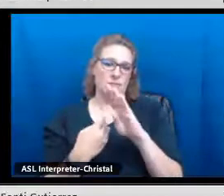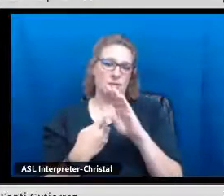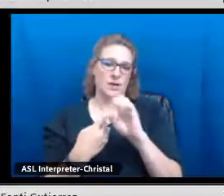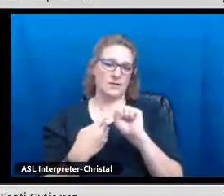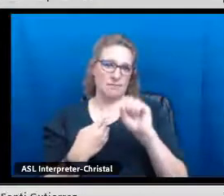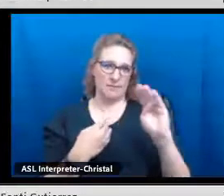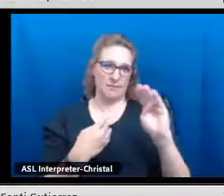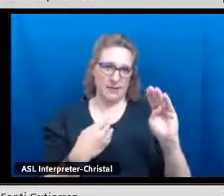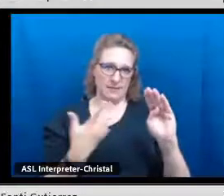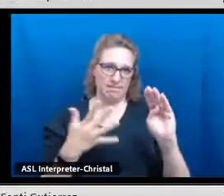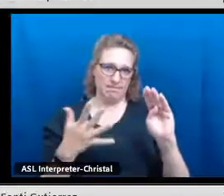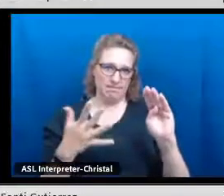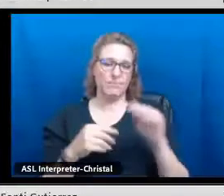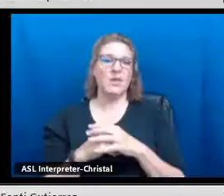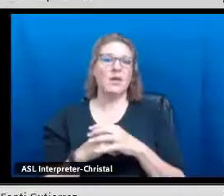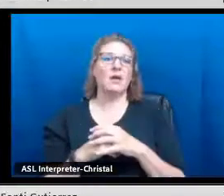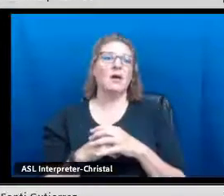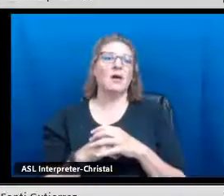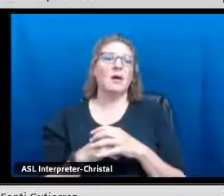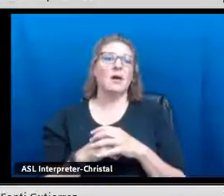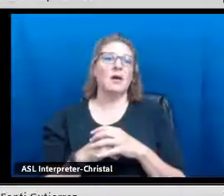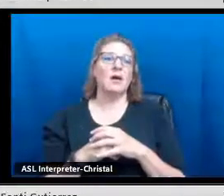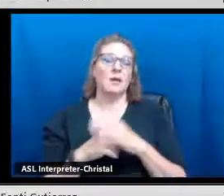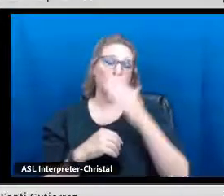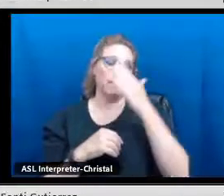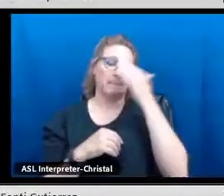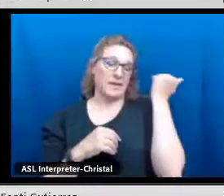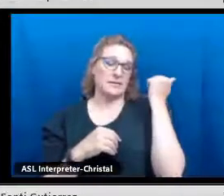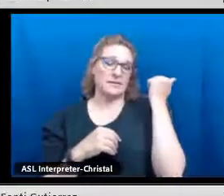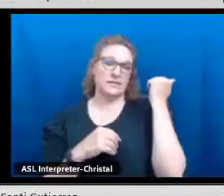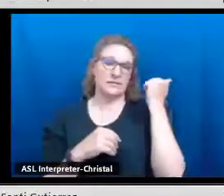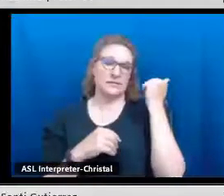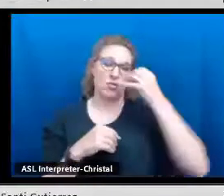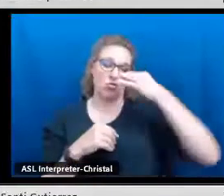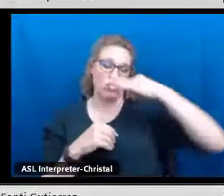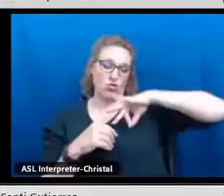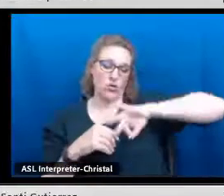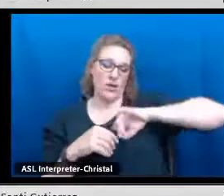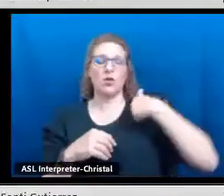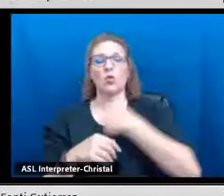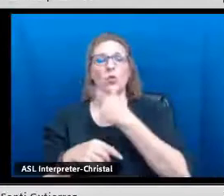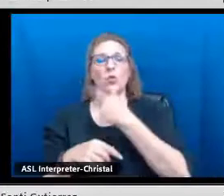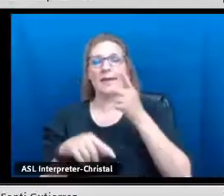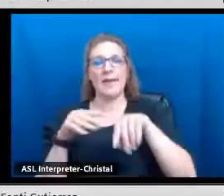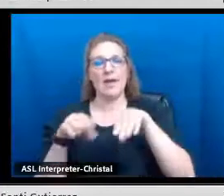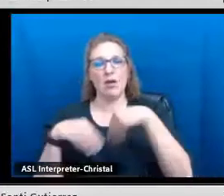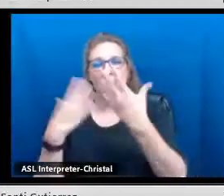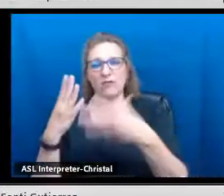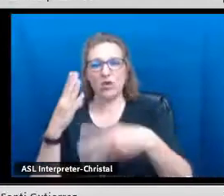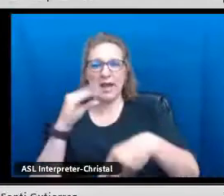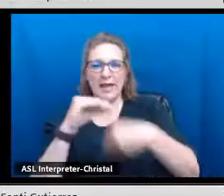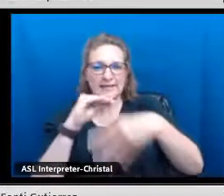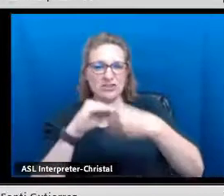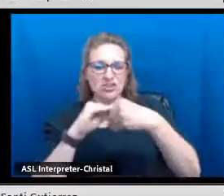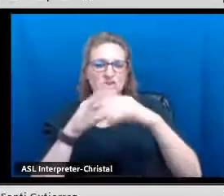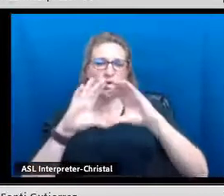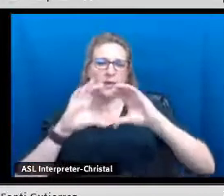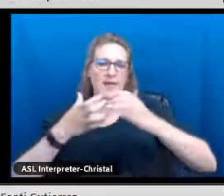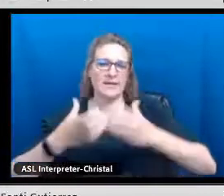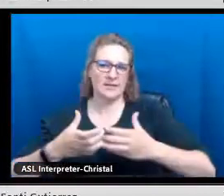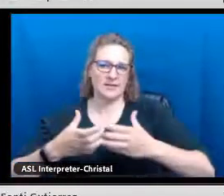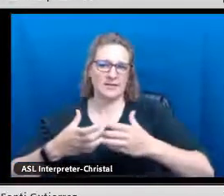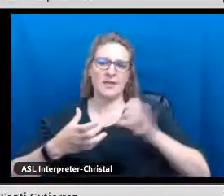We, at this point, only offer the New Mexico state bilingual seal because due to the credit,